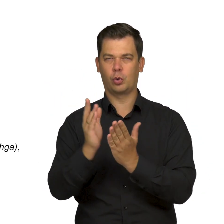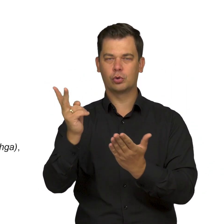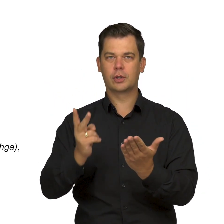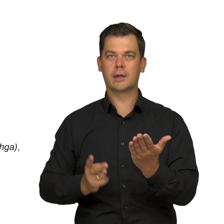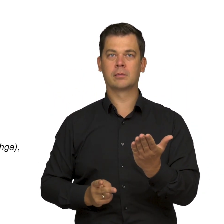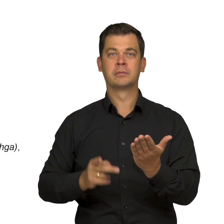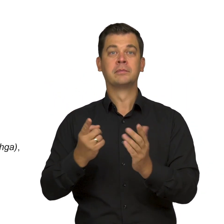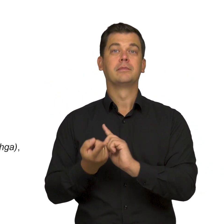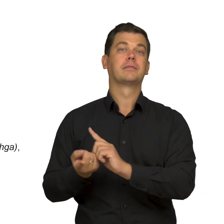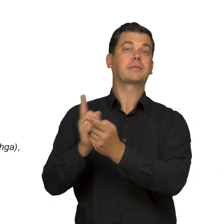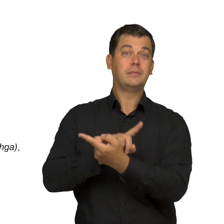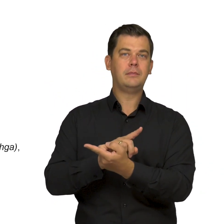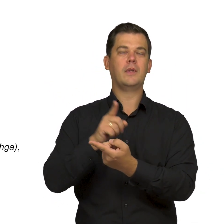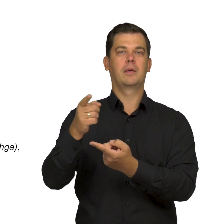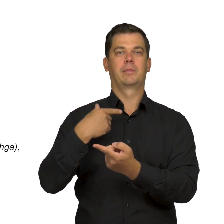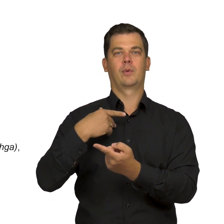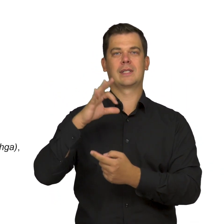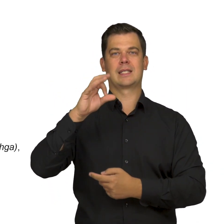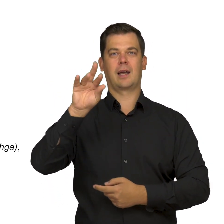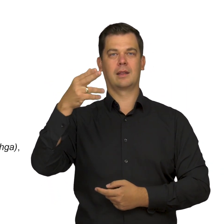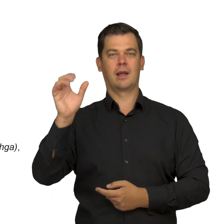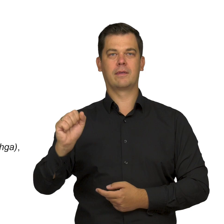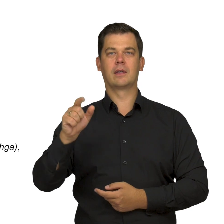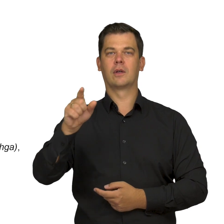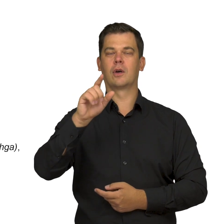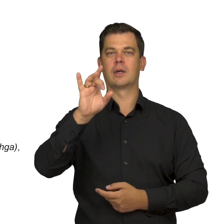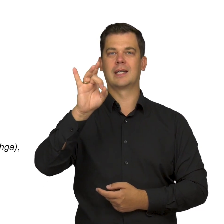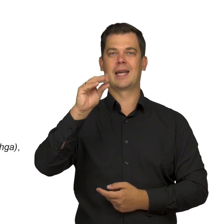Georg Brandes,